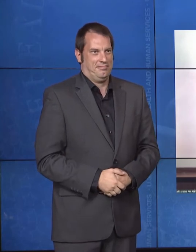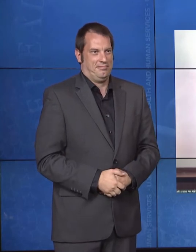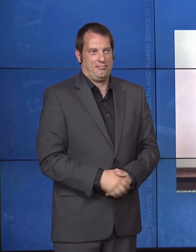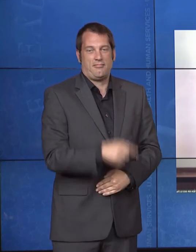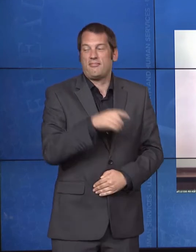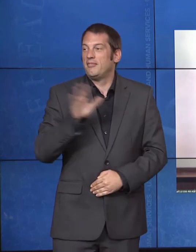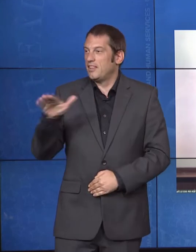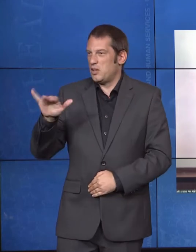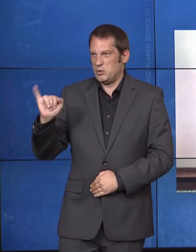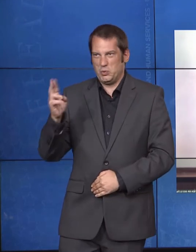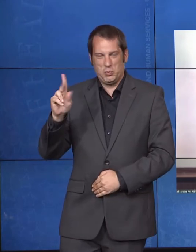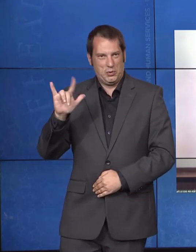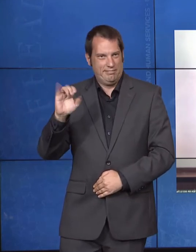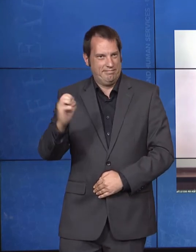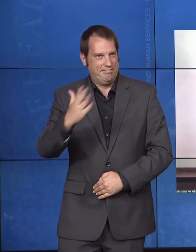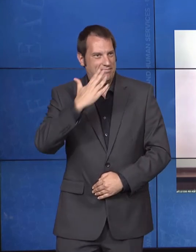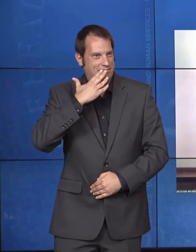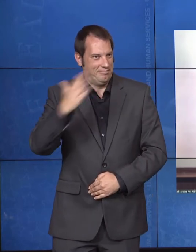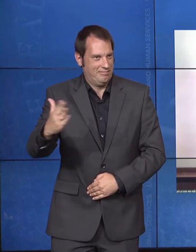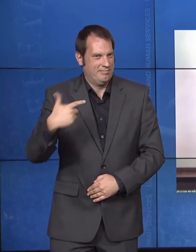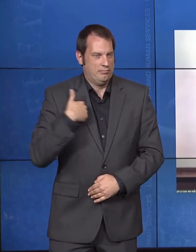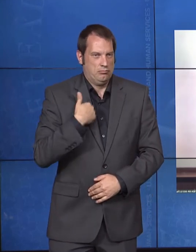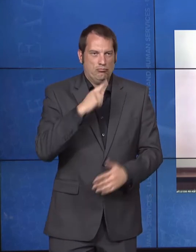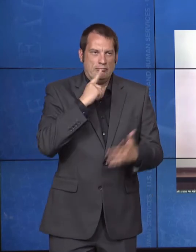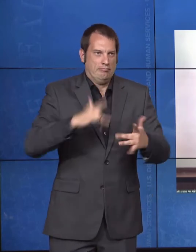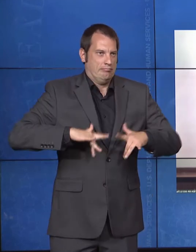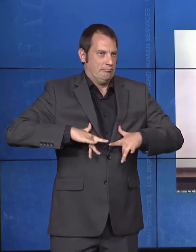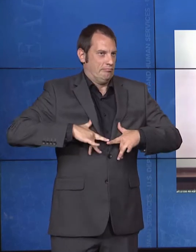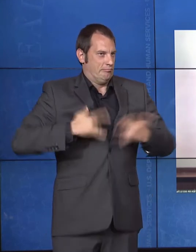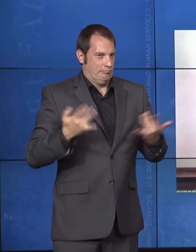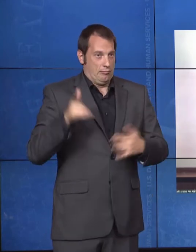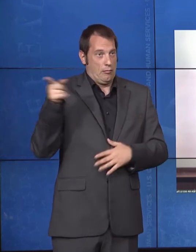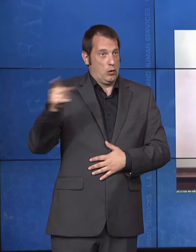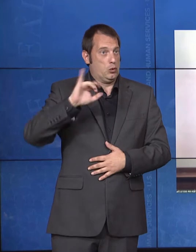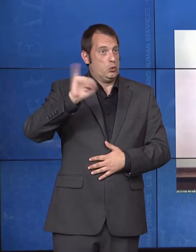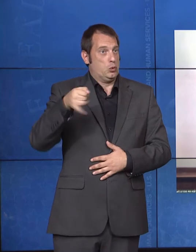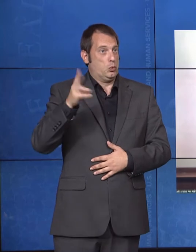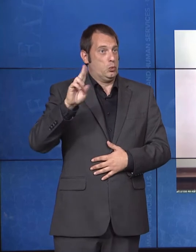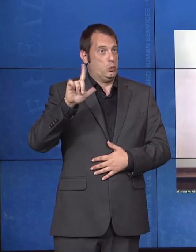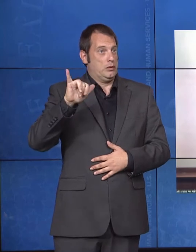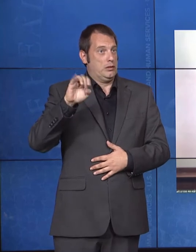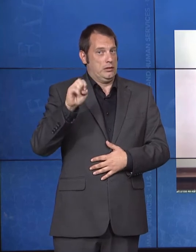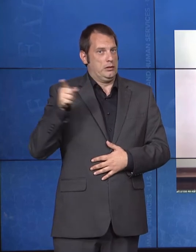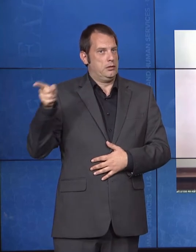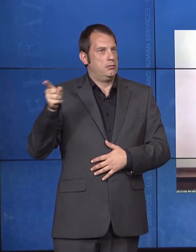that Julie is our commissioner. She has done just incredible work and such a great partner